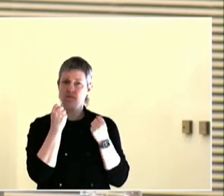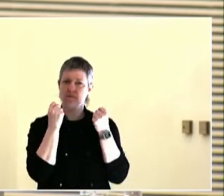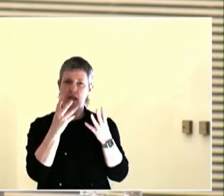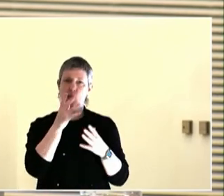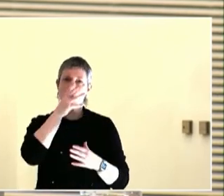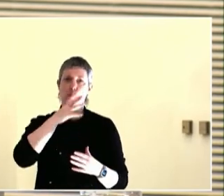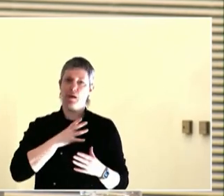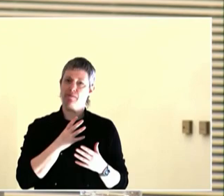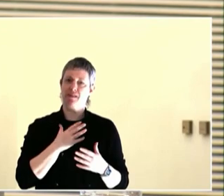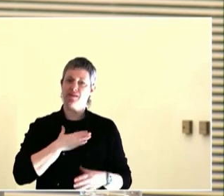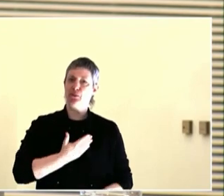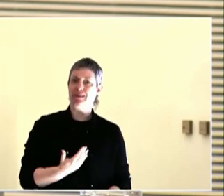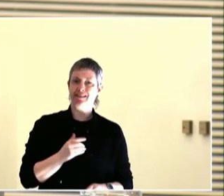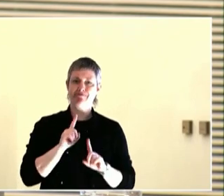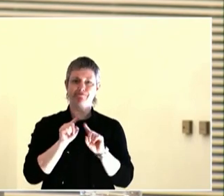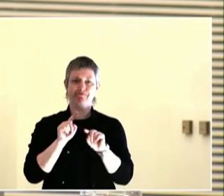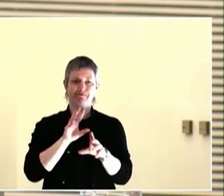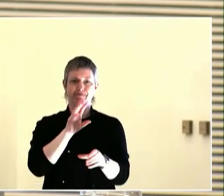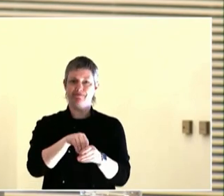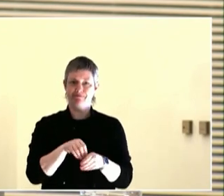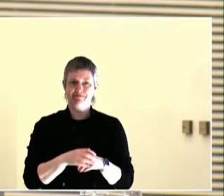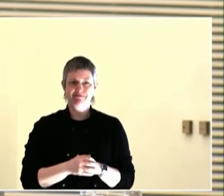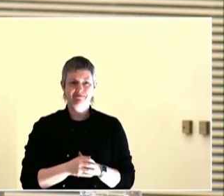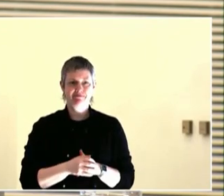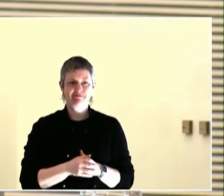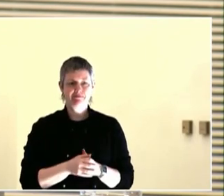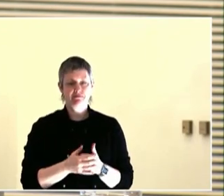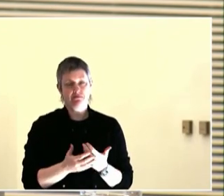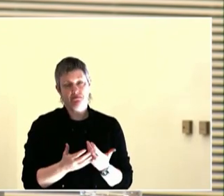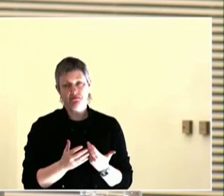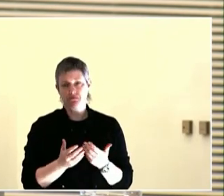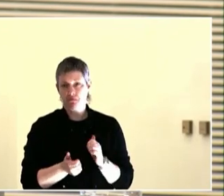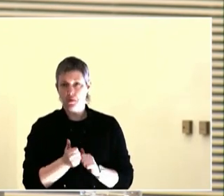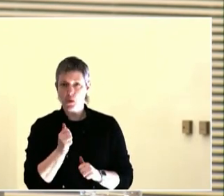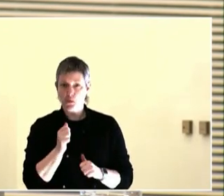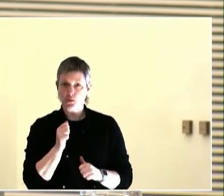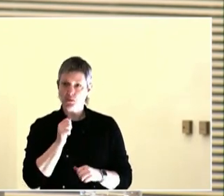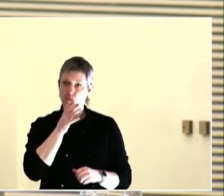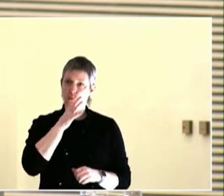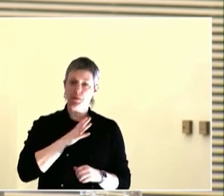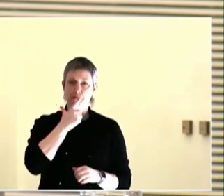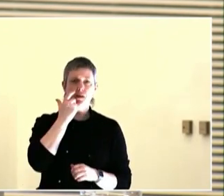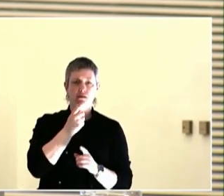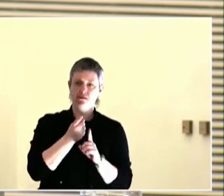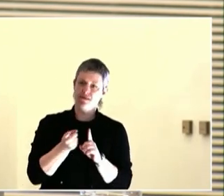and our motto is, let knowledge serve the city. So let us do that.